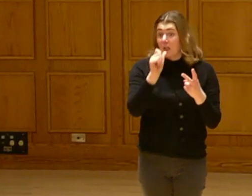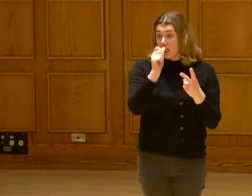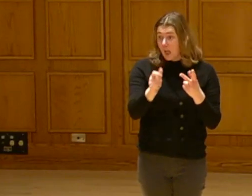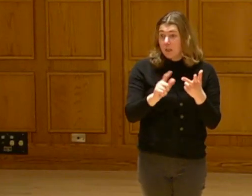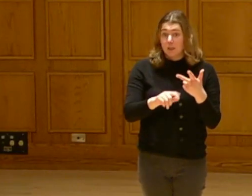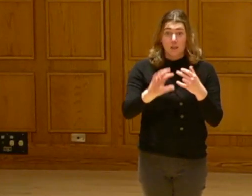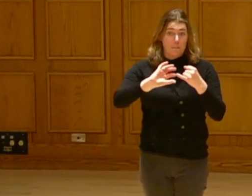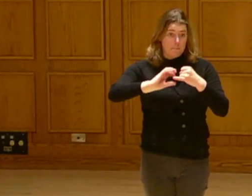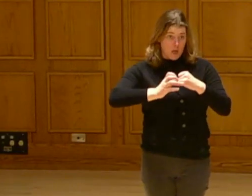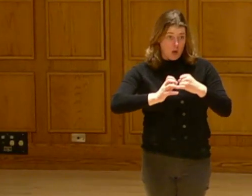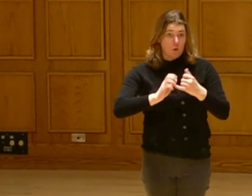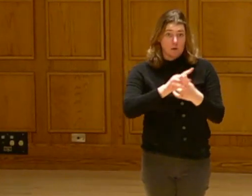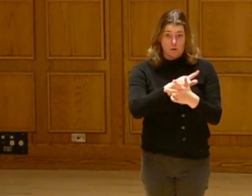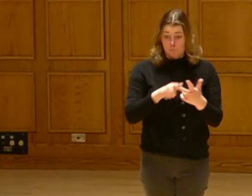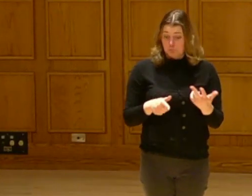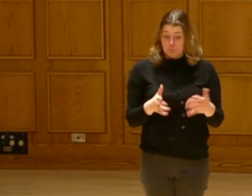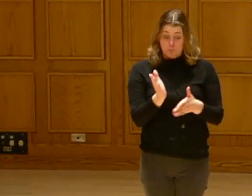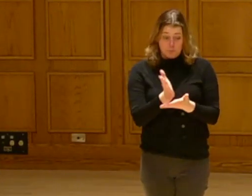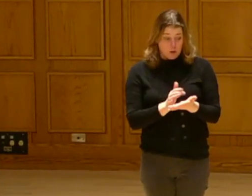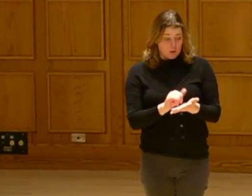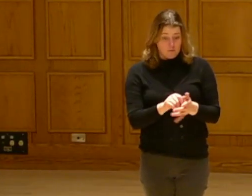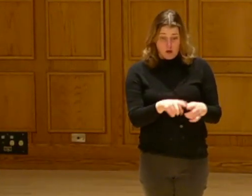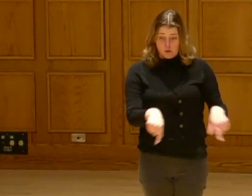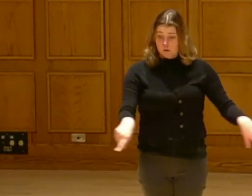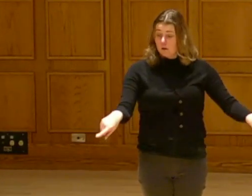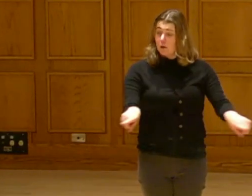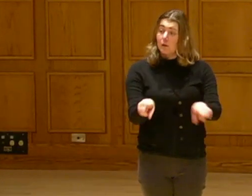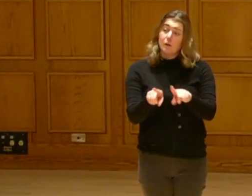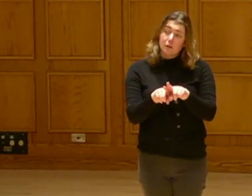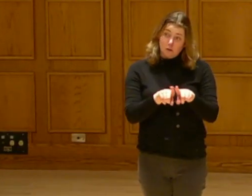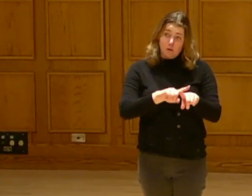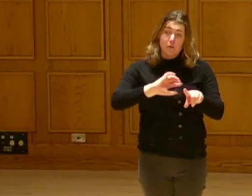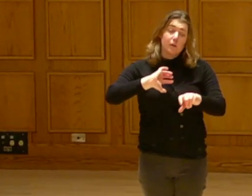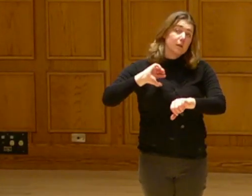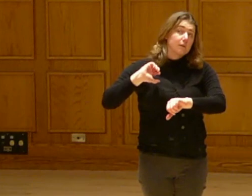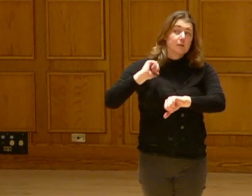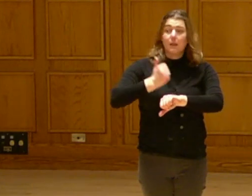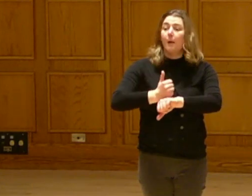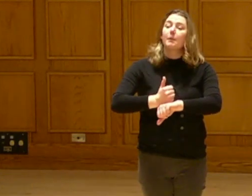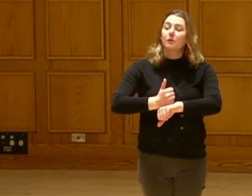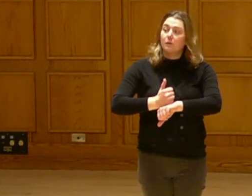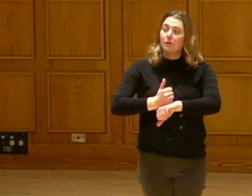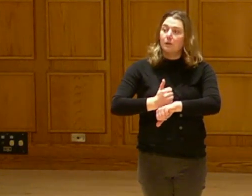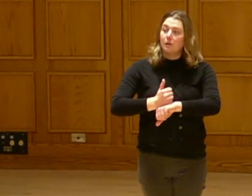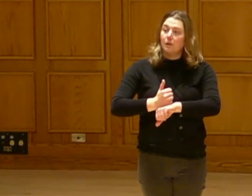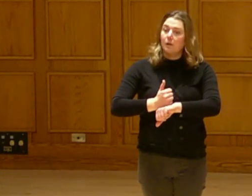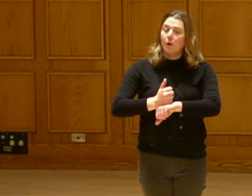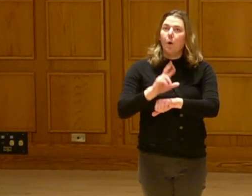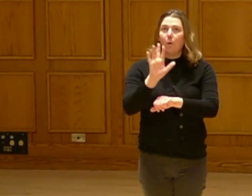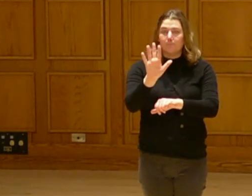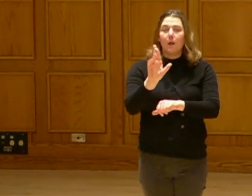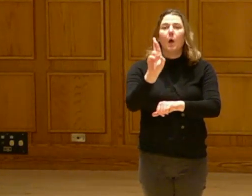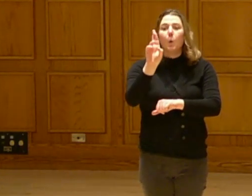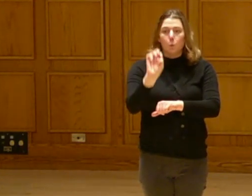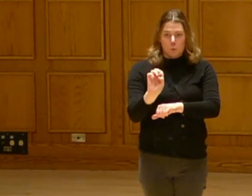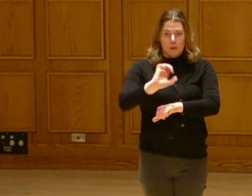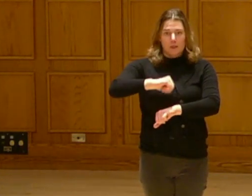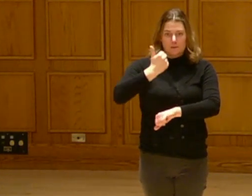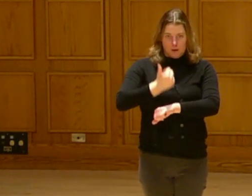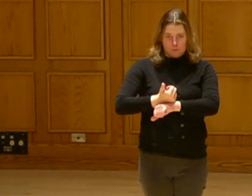So part of that is also establishing or more so